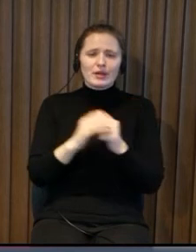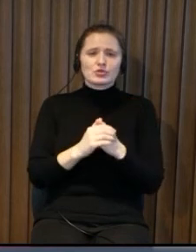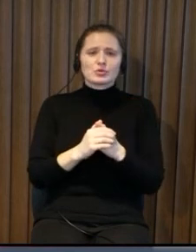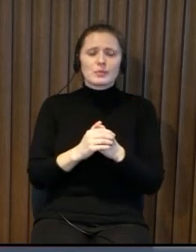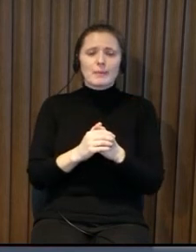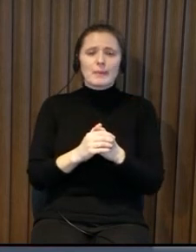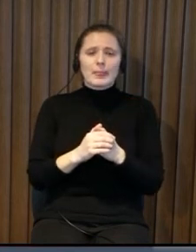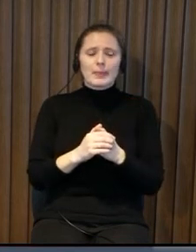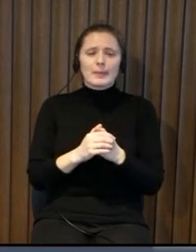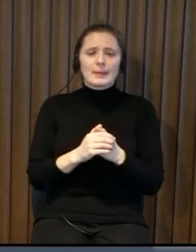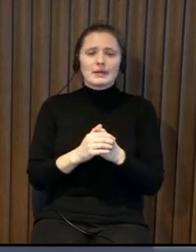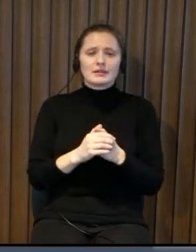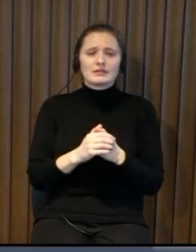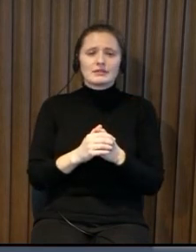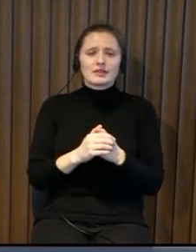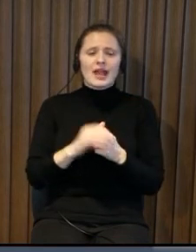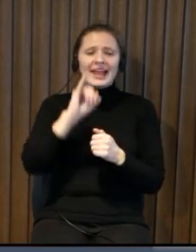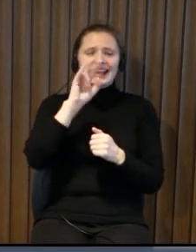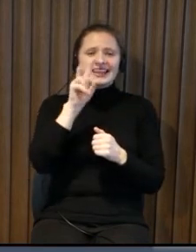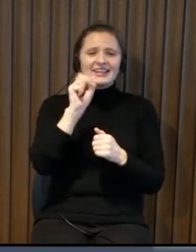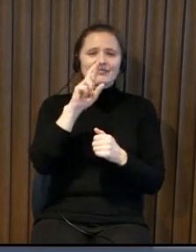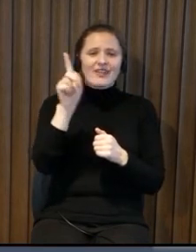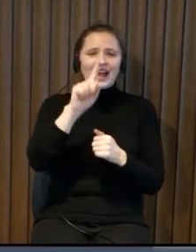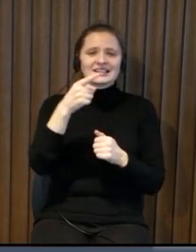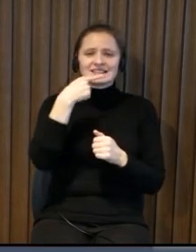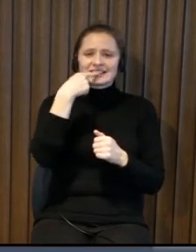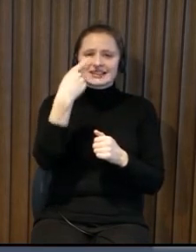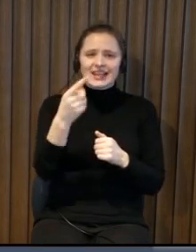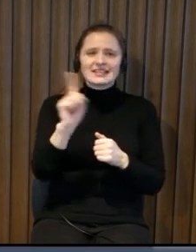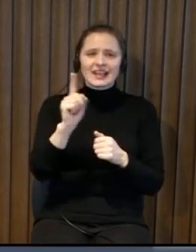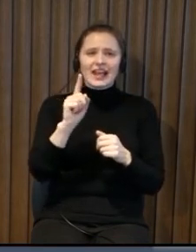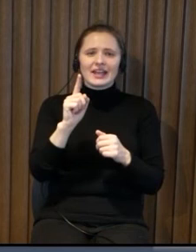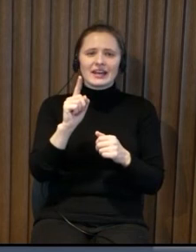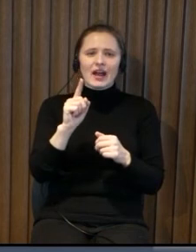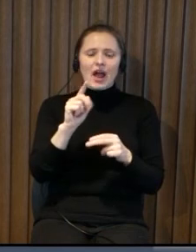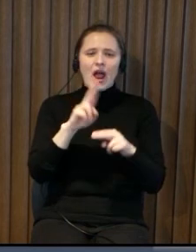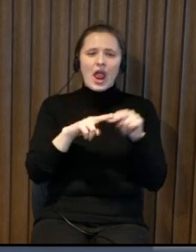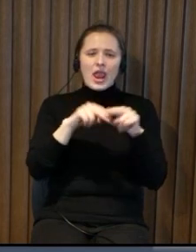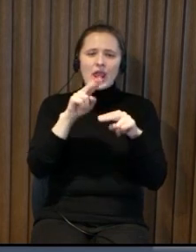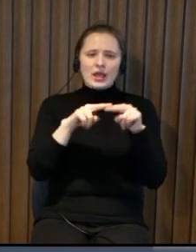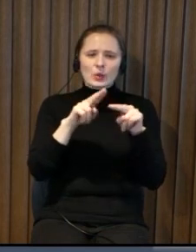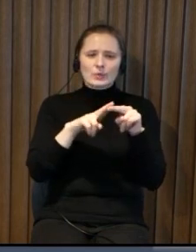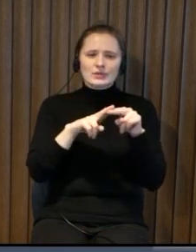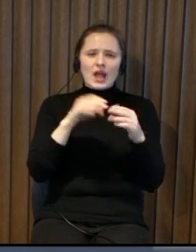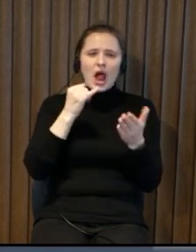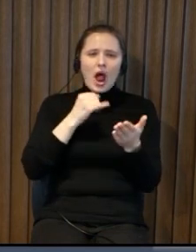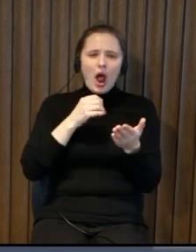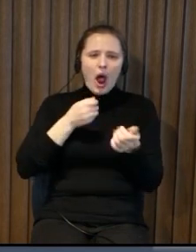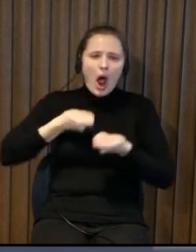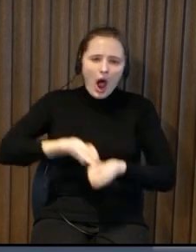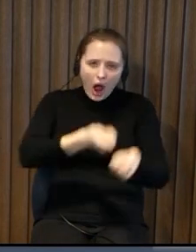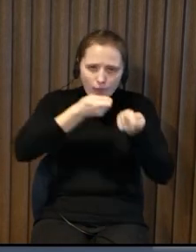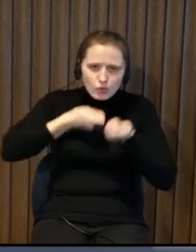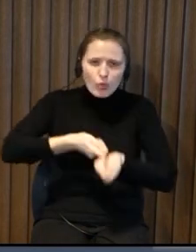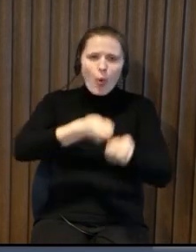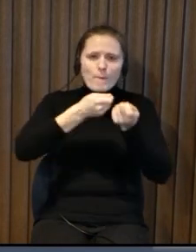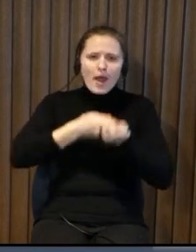very very crucial that it is important to say yeah i will finish very soon so like ivers said that